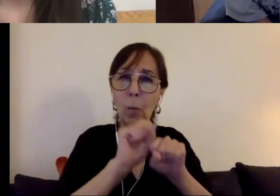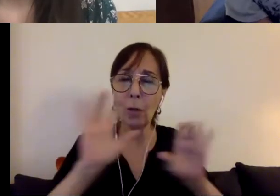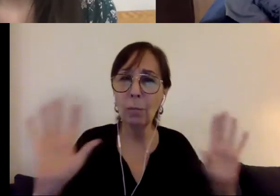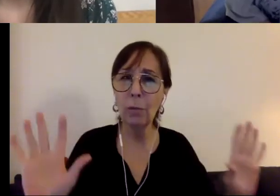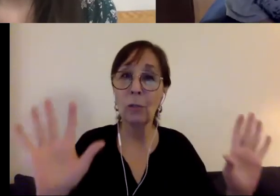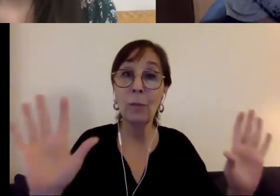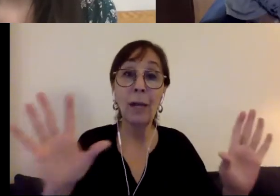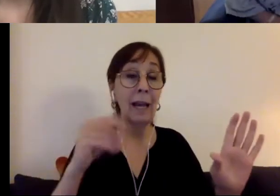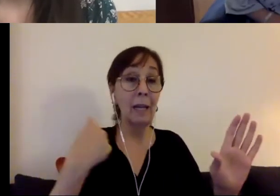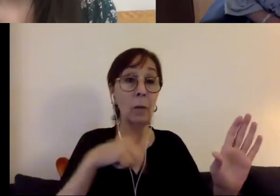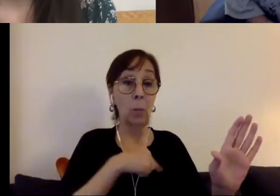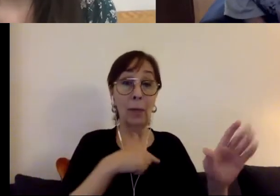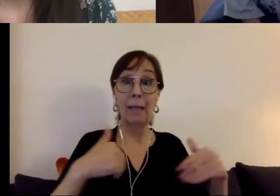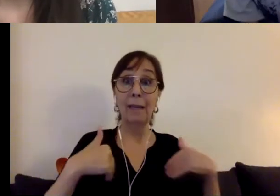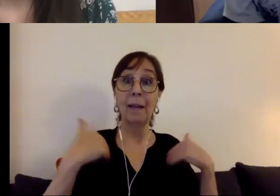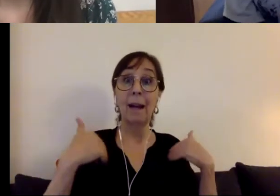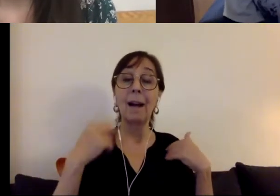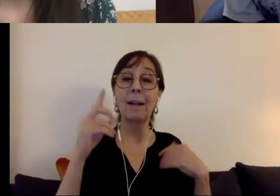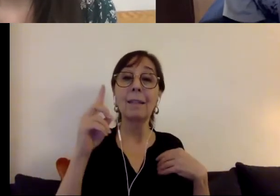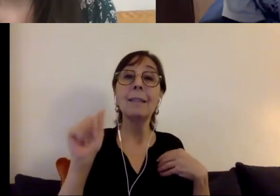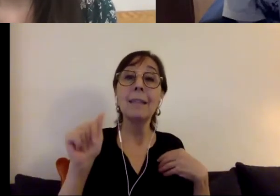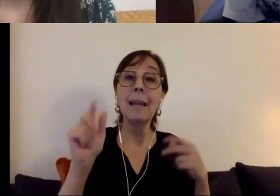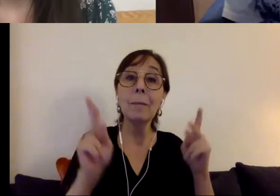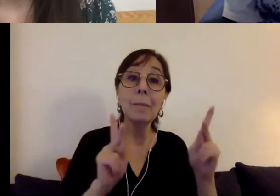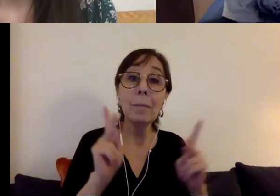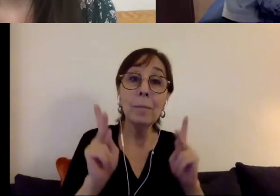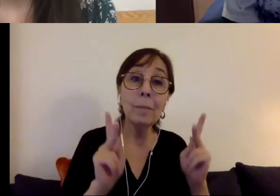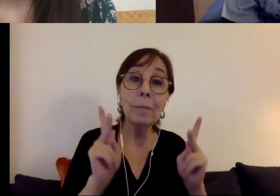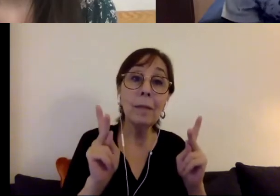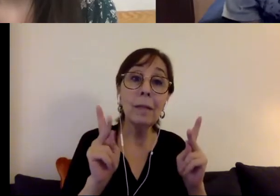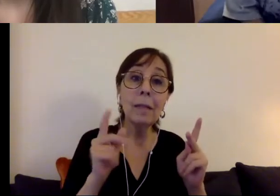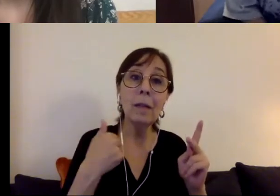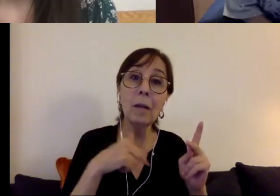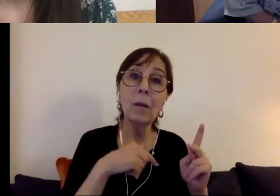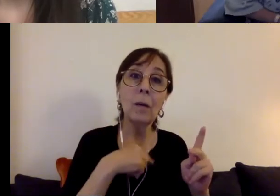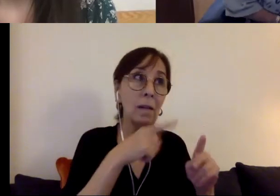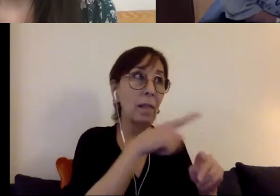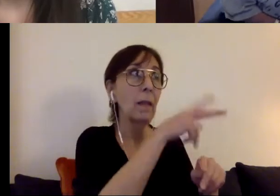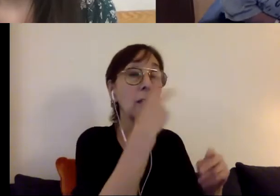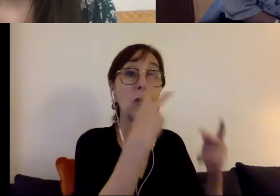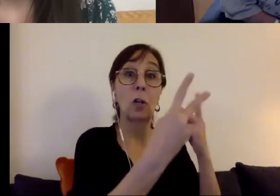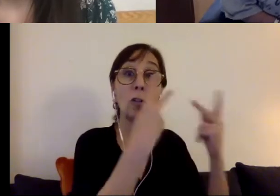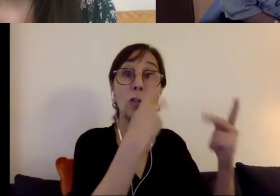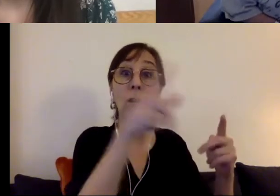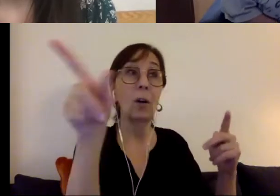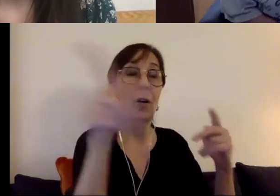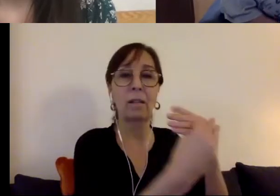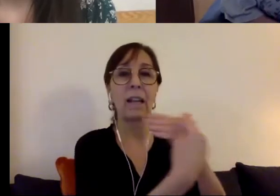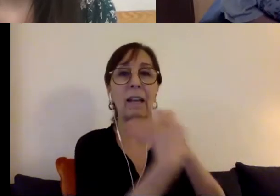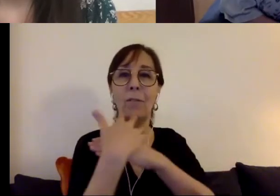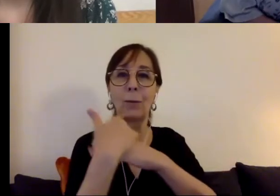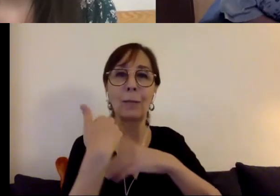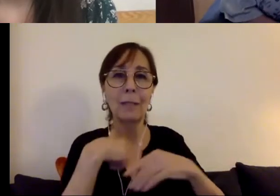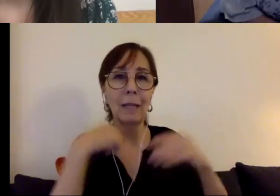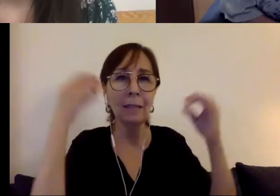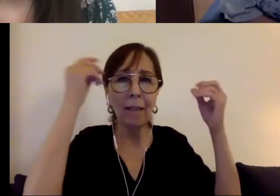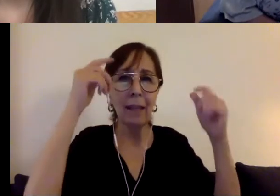disabled people, being very influenced by what we were seeing. And I think the